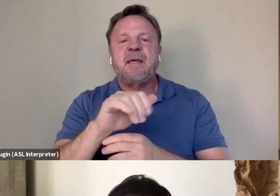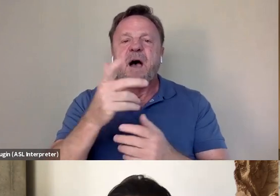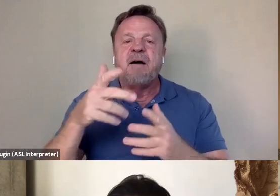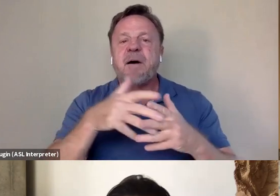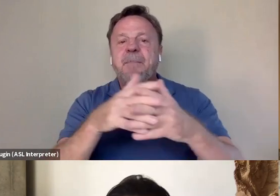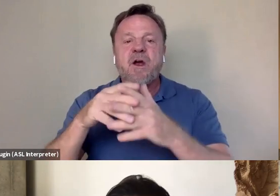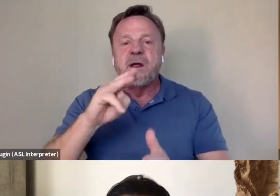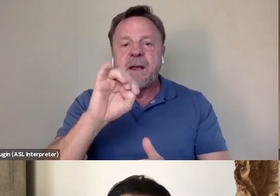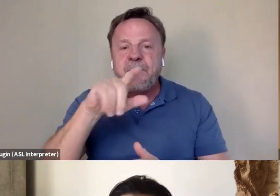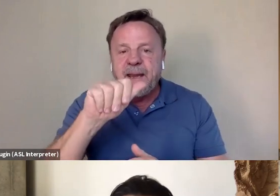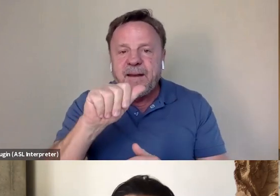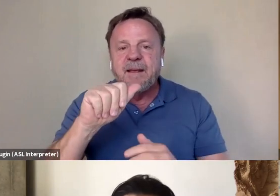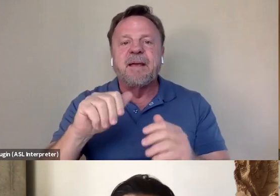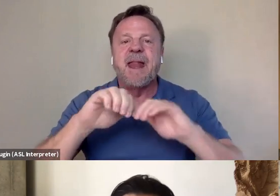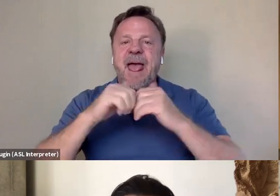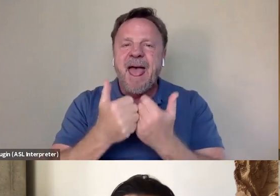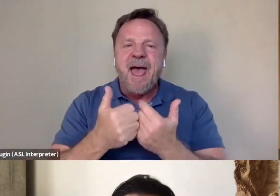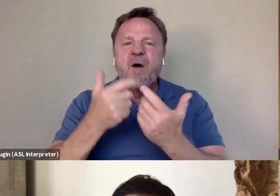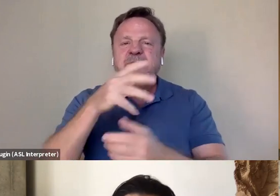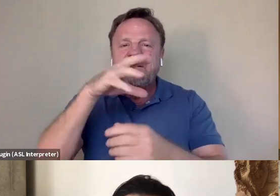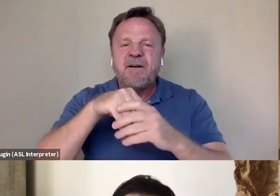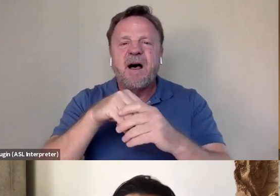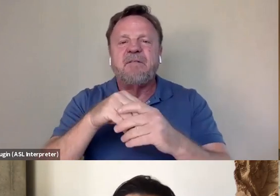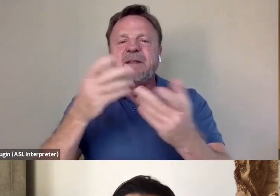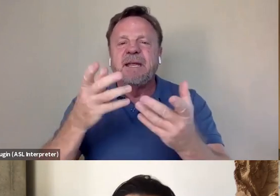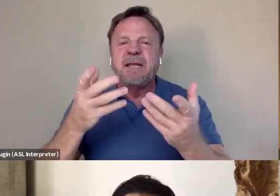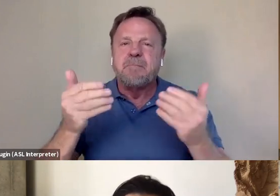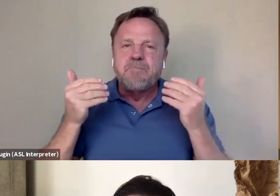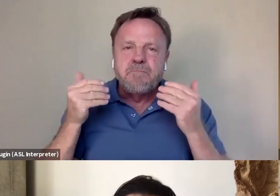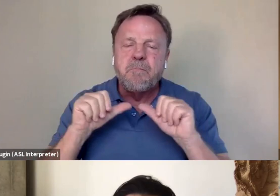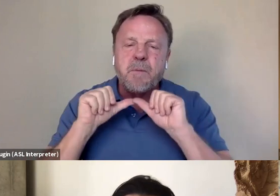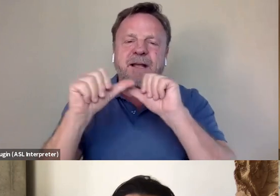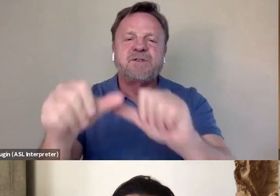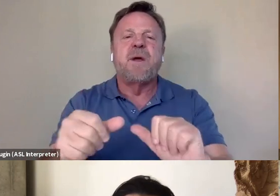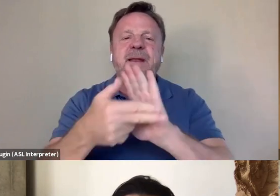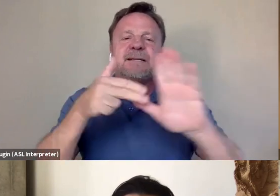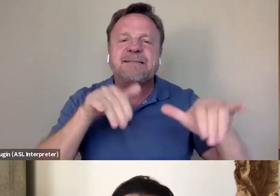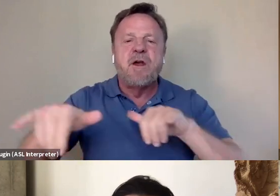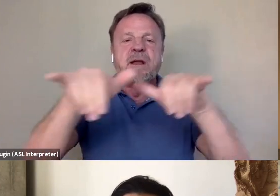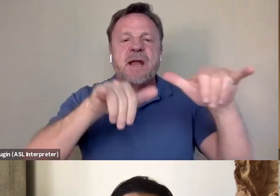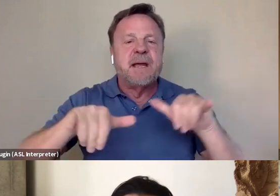and the role that it played in perpetuating stereotypes about Asians, to kind of calcified in popular culture,